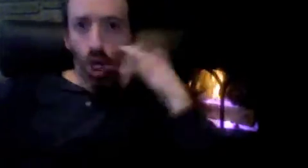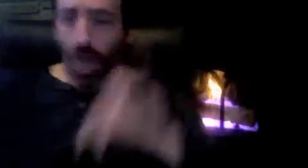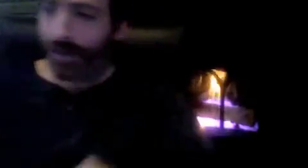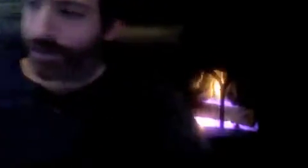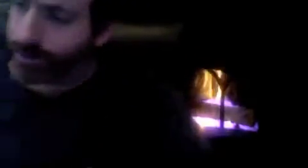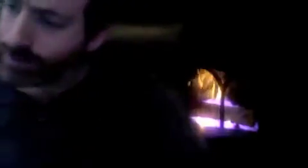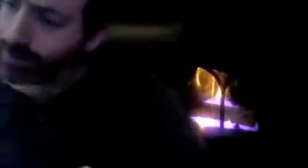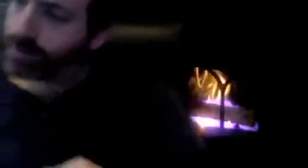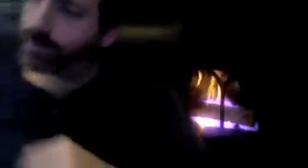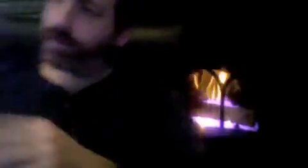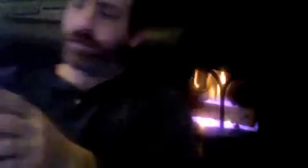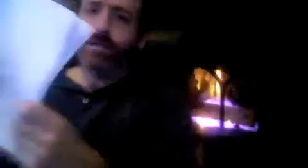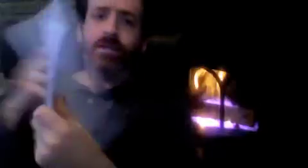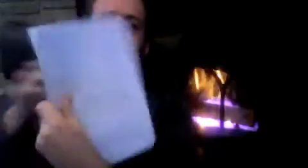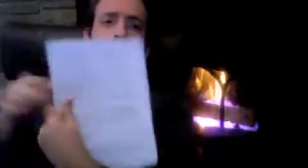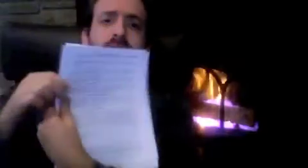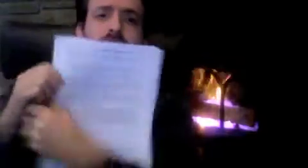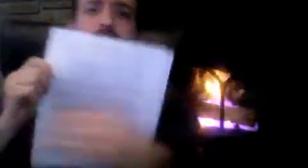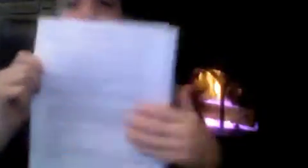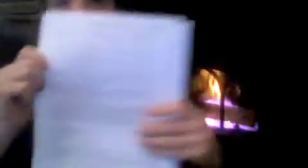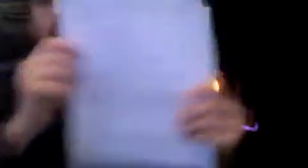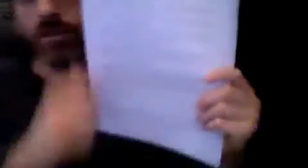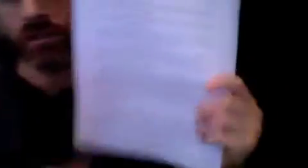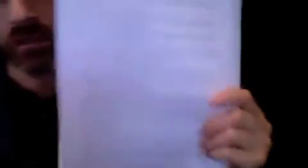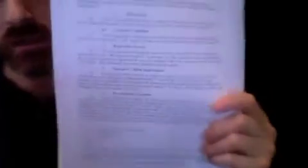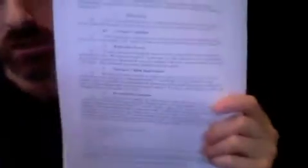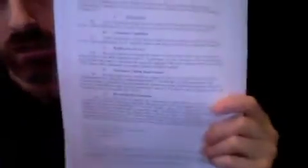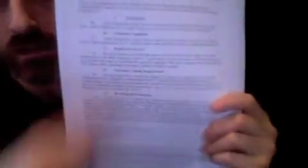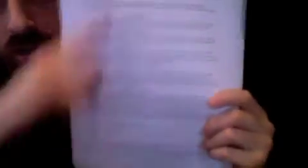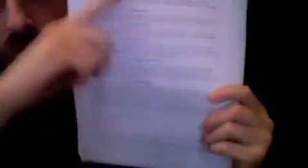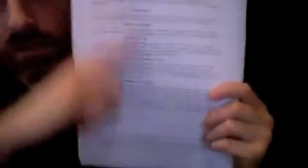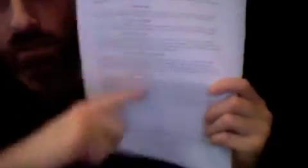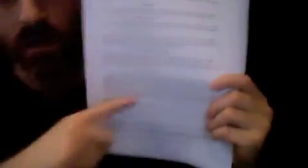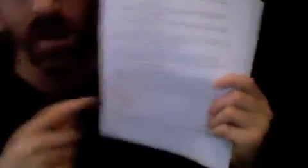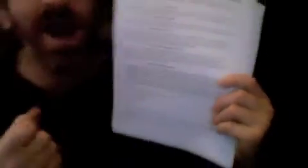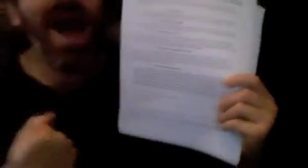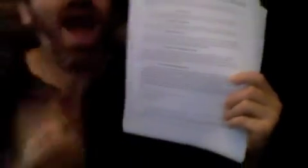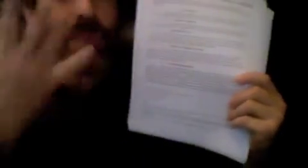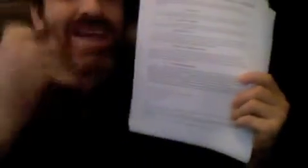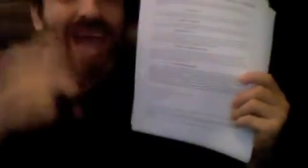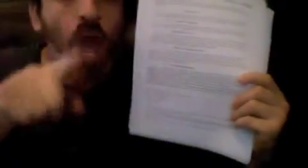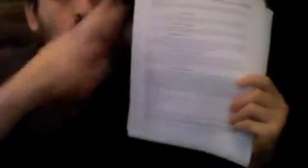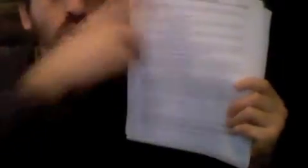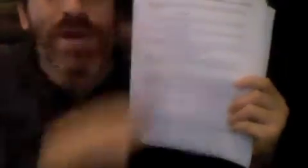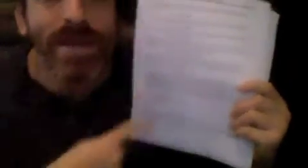All they did was to draft 109 pages of new proposed rulings and published it in Federal Registry.